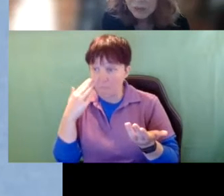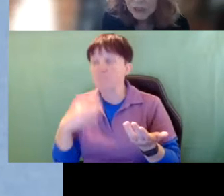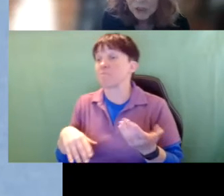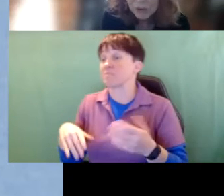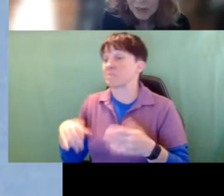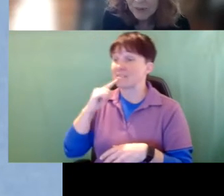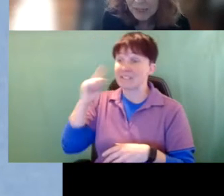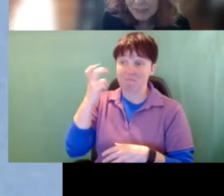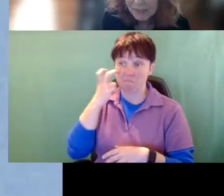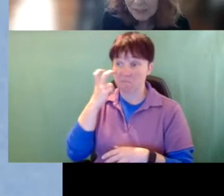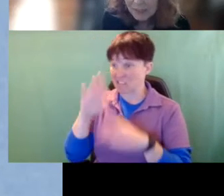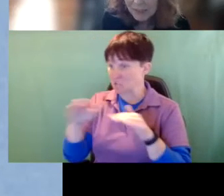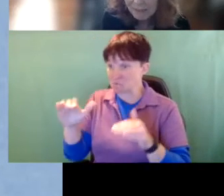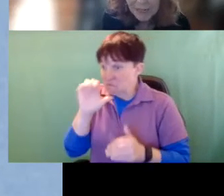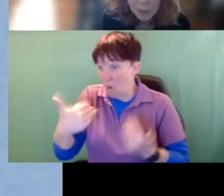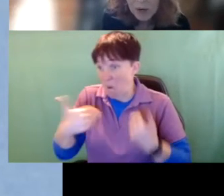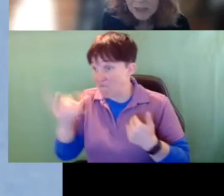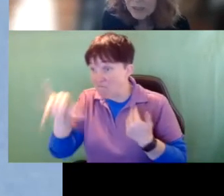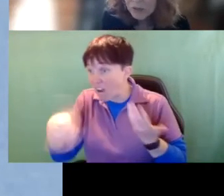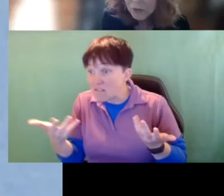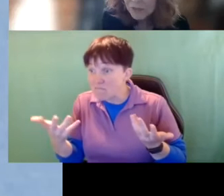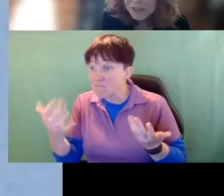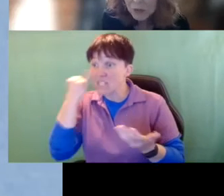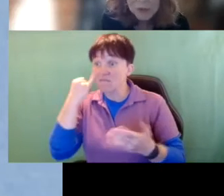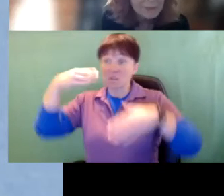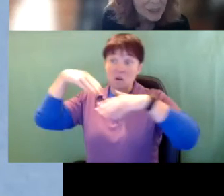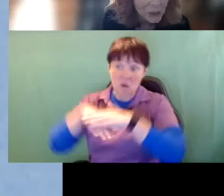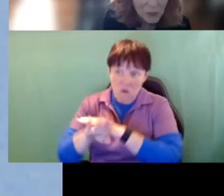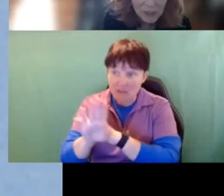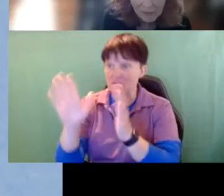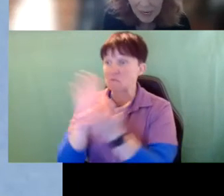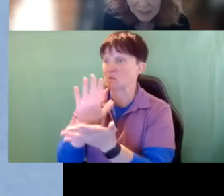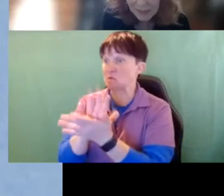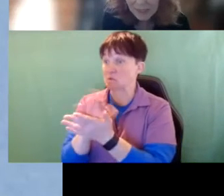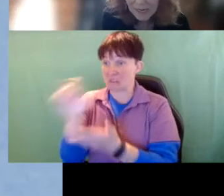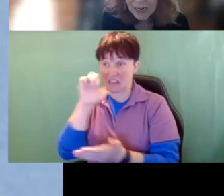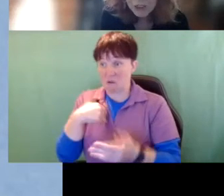have access, they can walk in the door of the school, and they don't have access